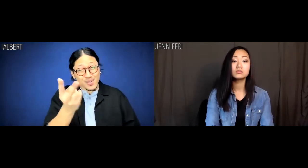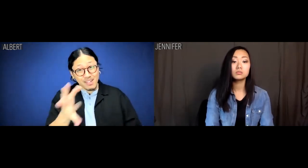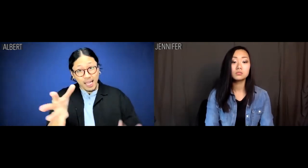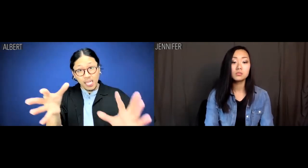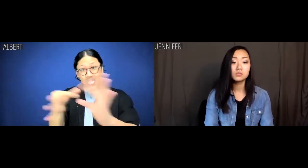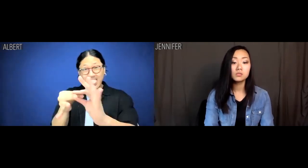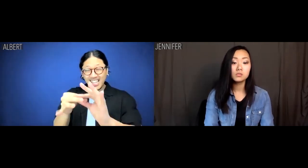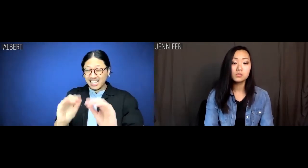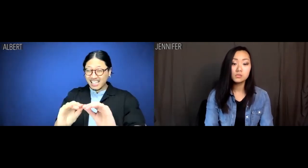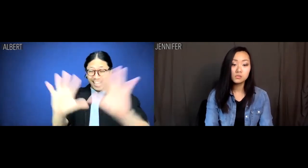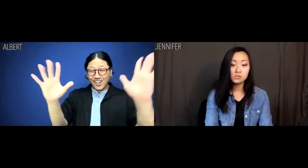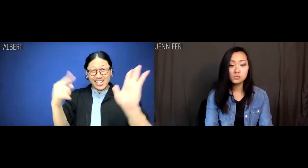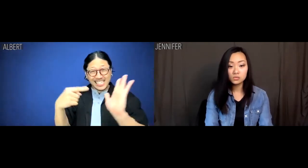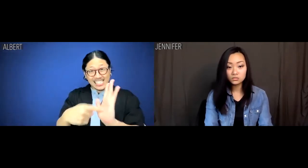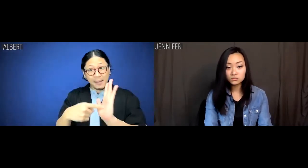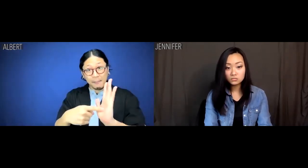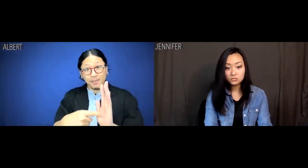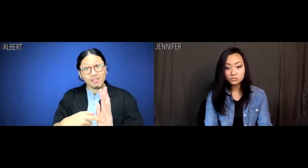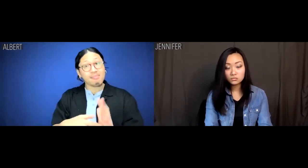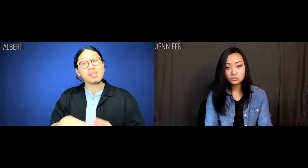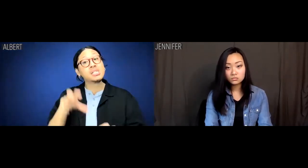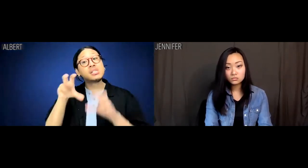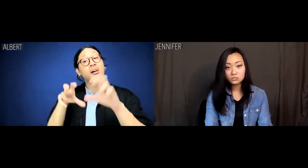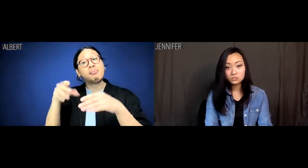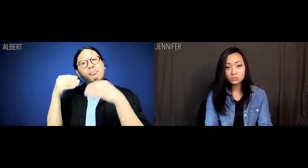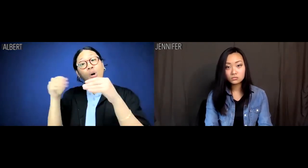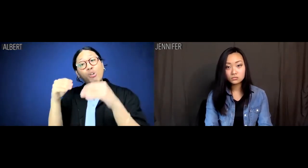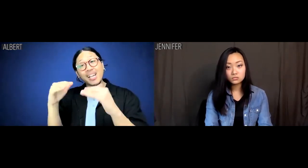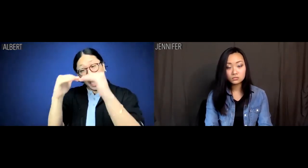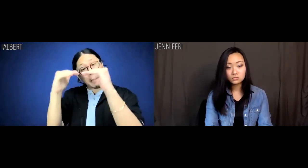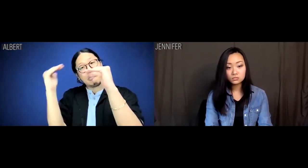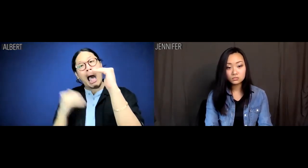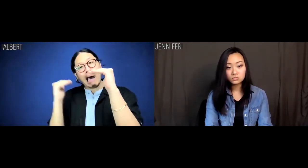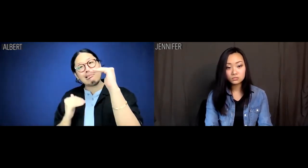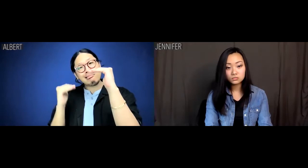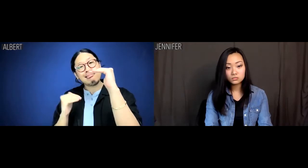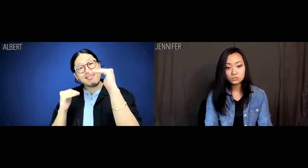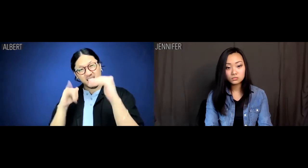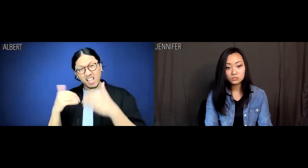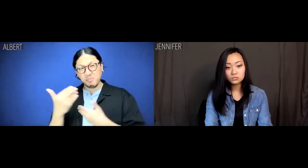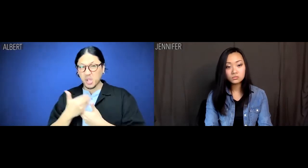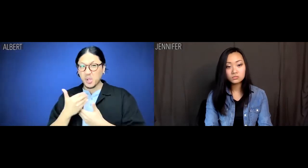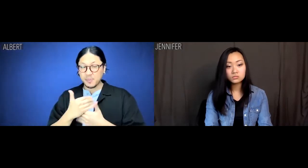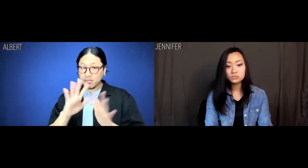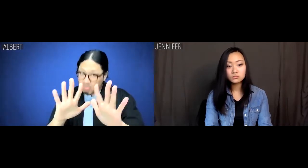You paired with Reggie was a stark example of market inefficiencies.